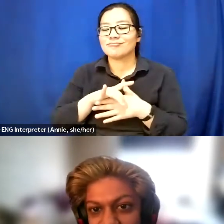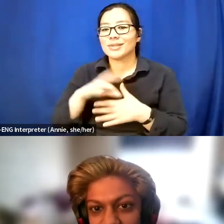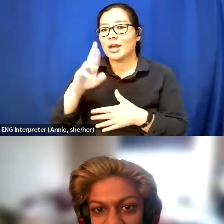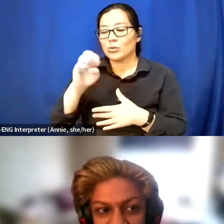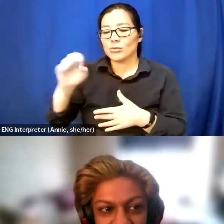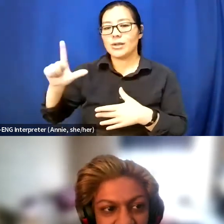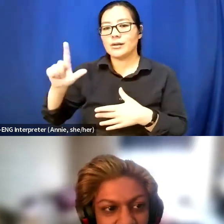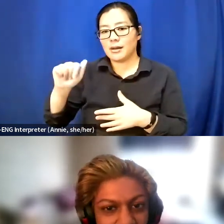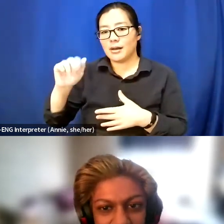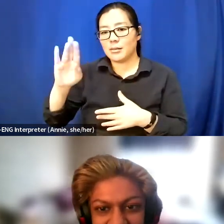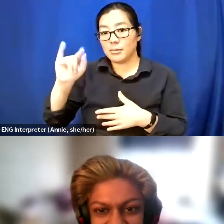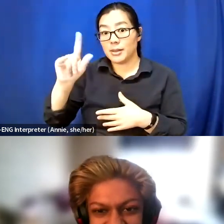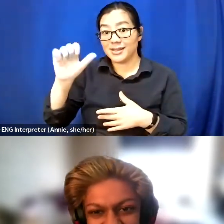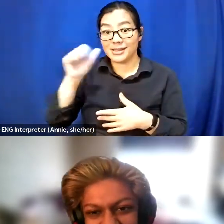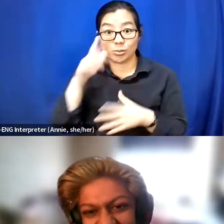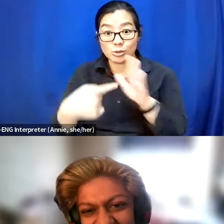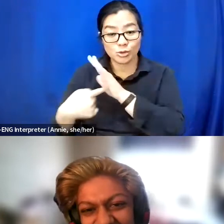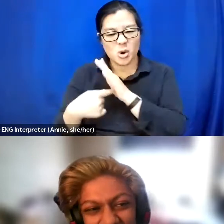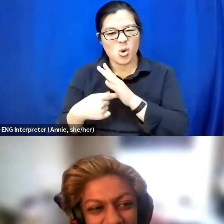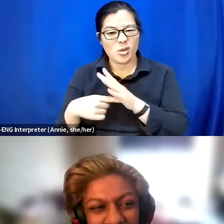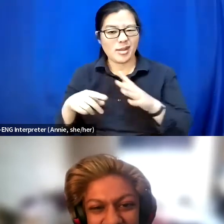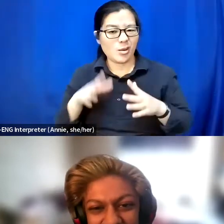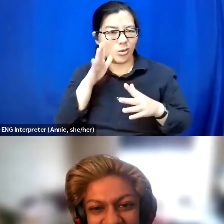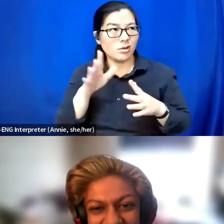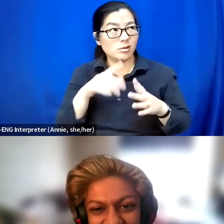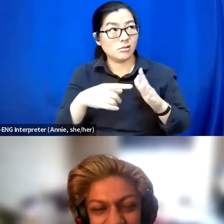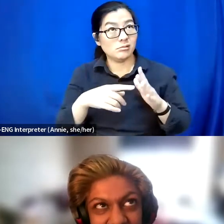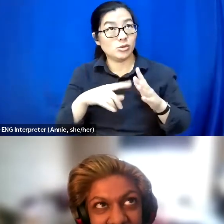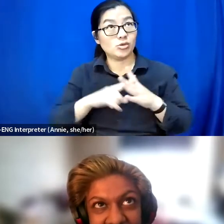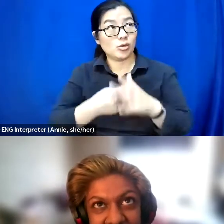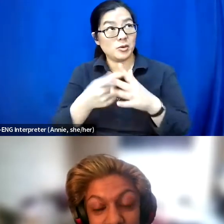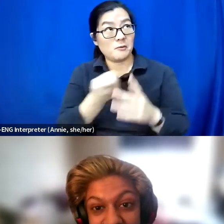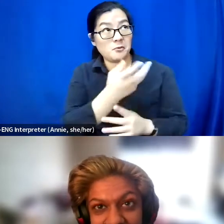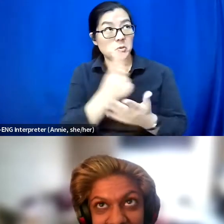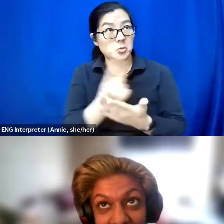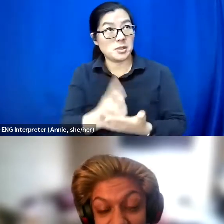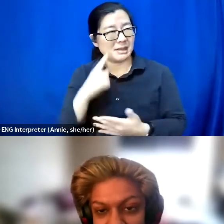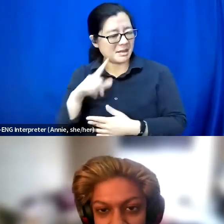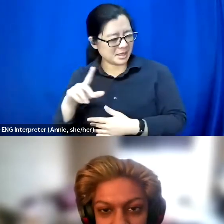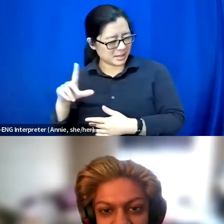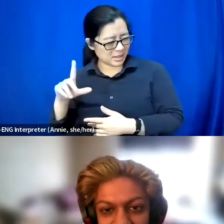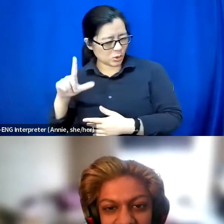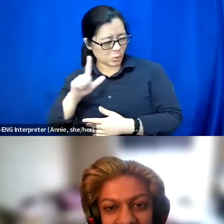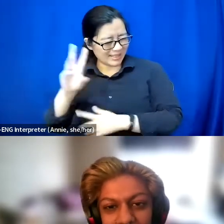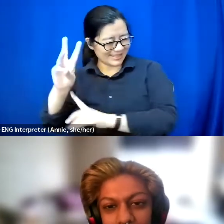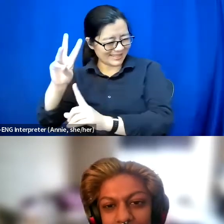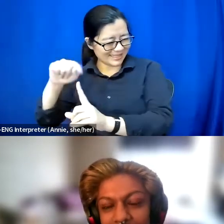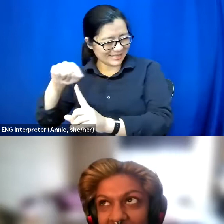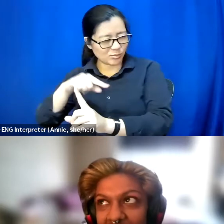They launch in a couple of weeks which is really exciting. I believe it's the 26th.